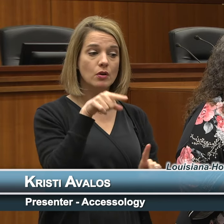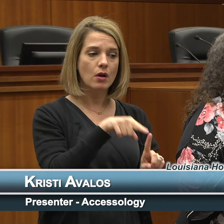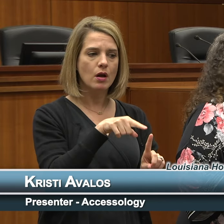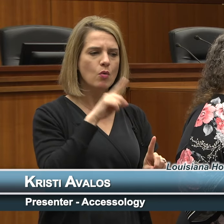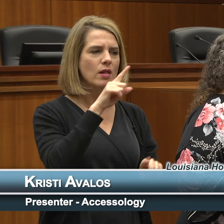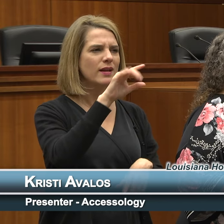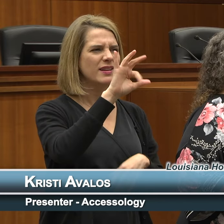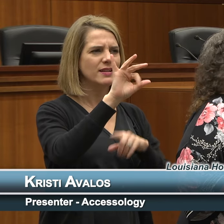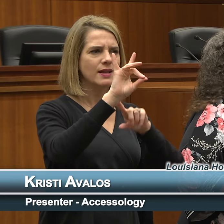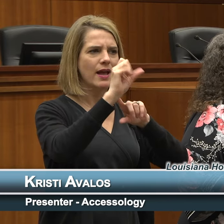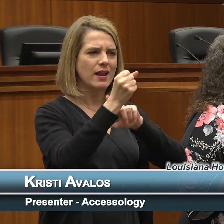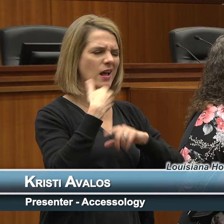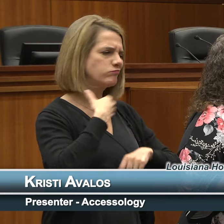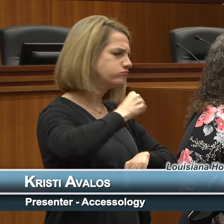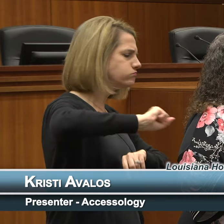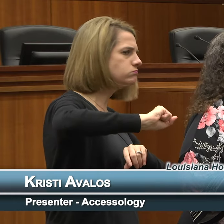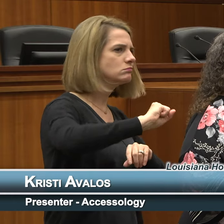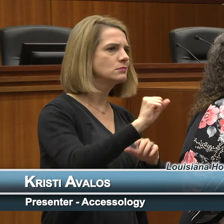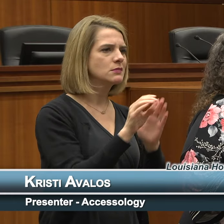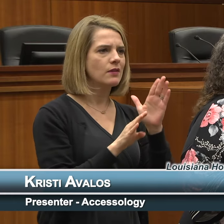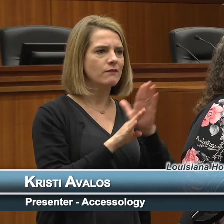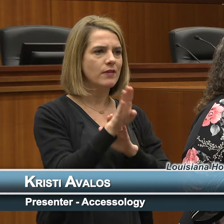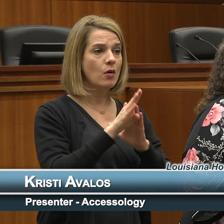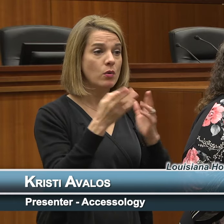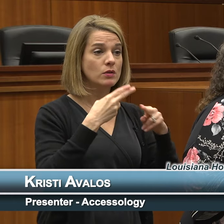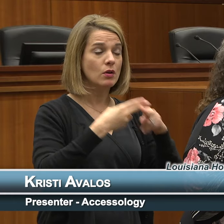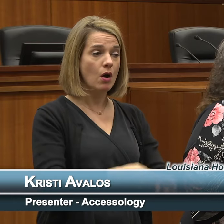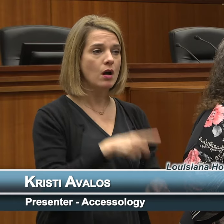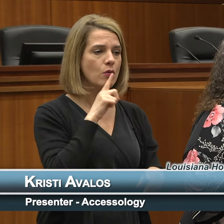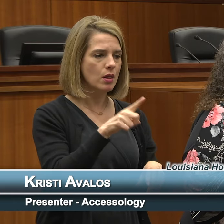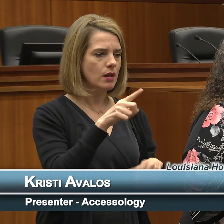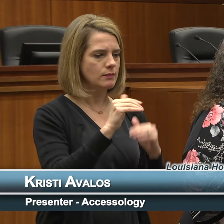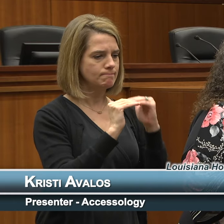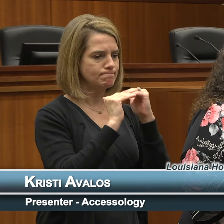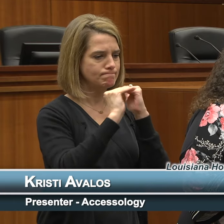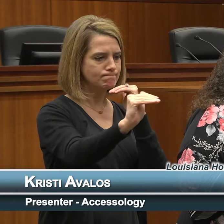the 80s, to develop what was referred to as "sustainable communities". We